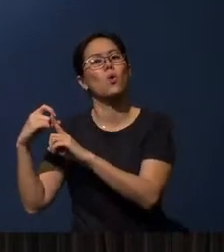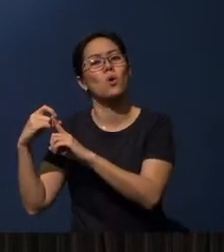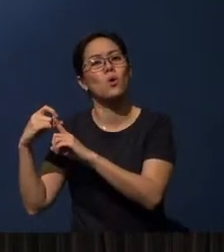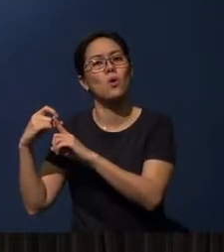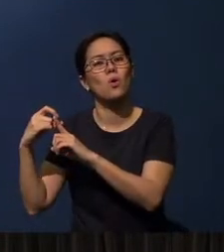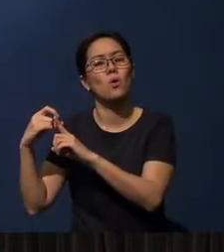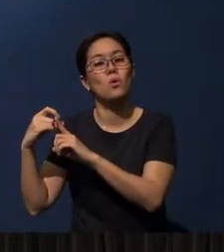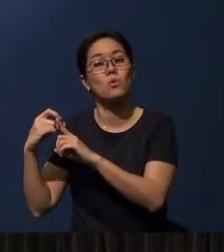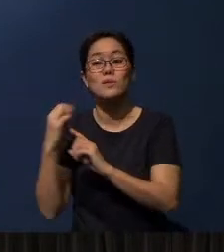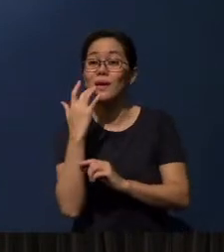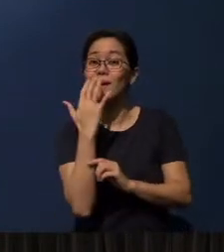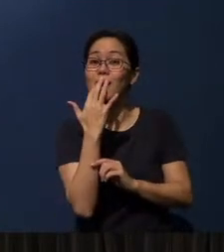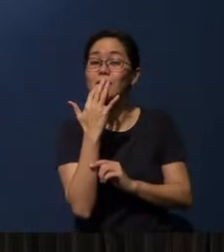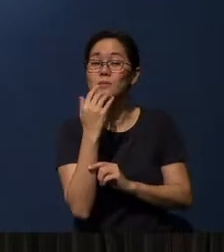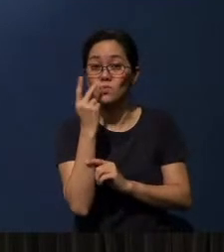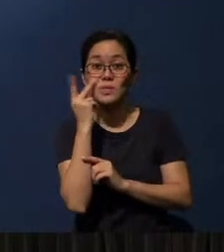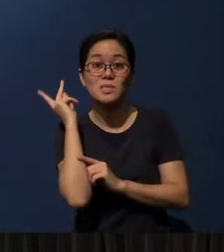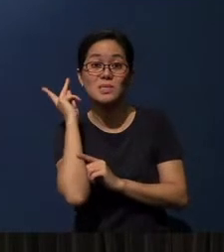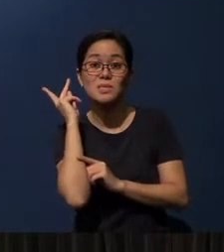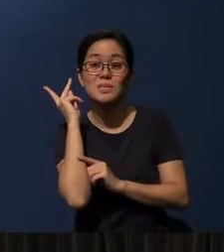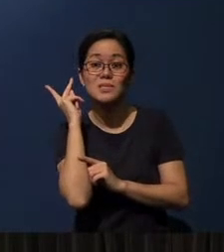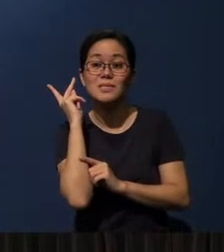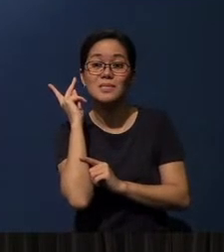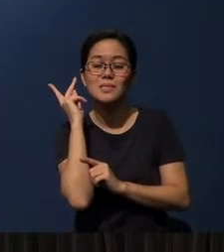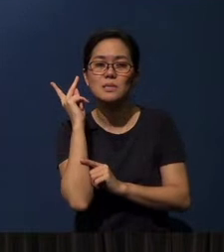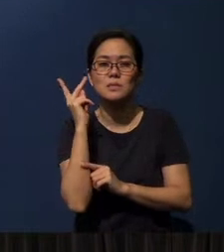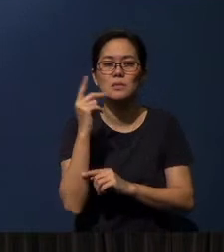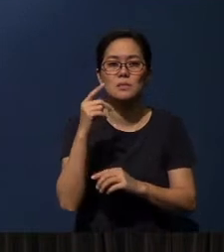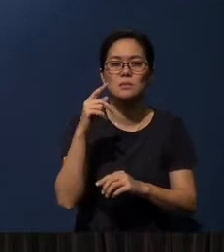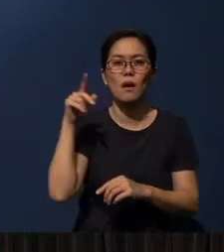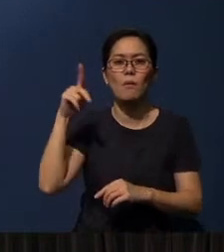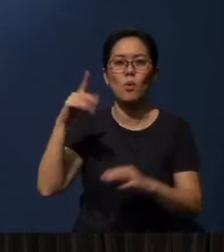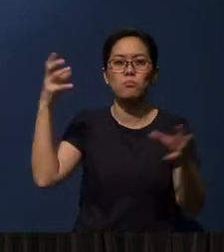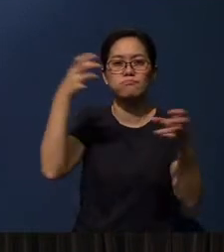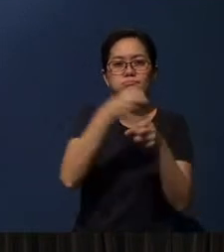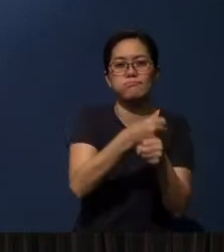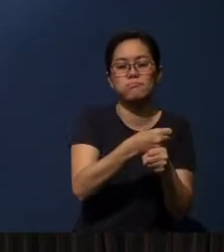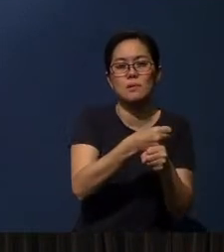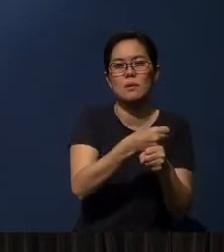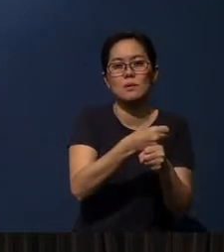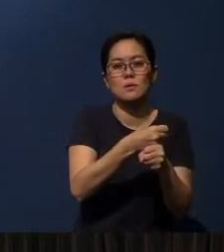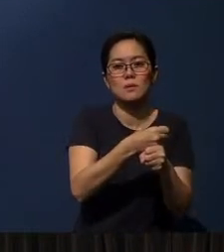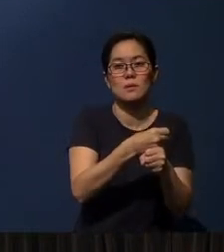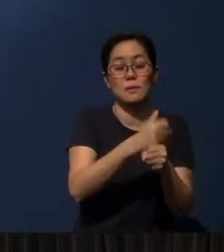From the color code, you can already see, you know - Paul was summarizing it - that belief that I'm talking about